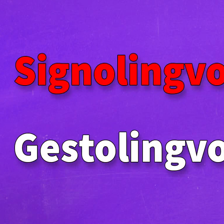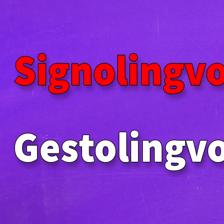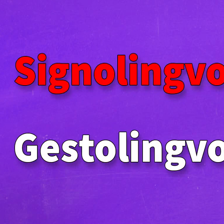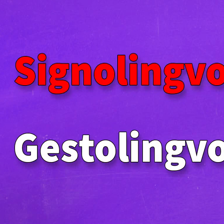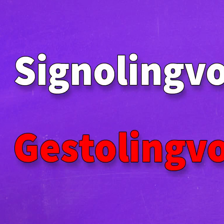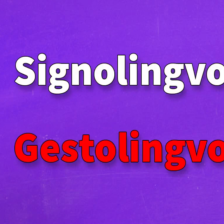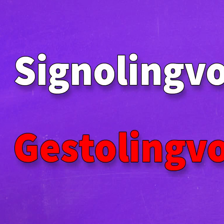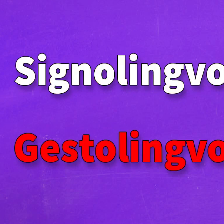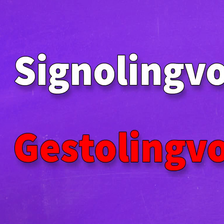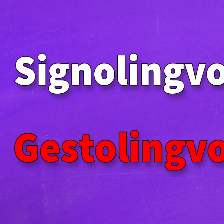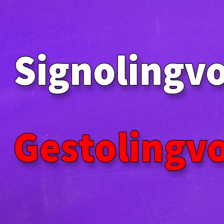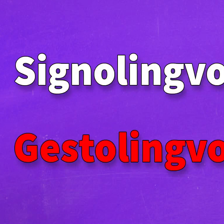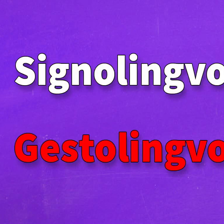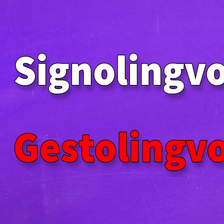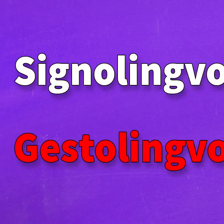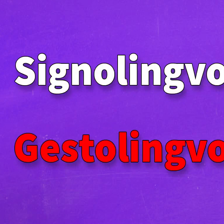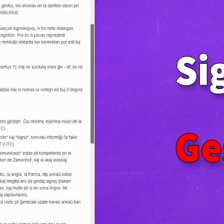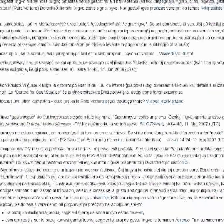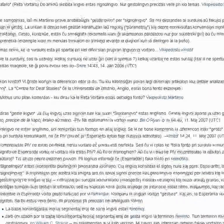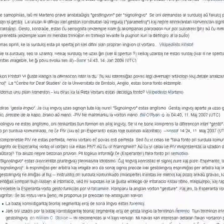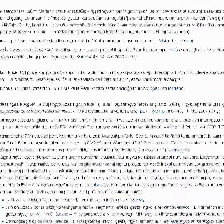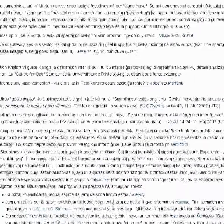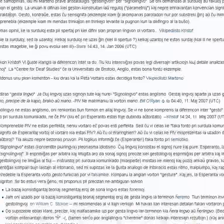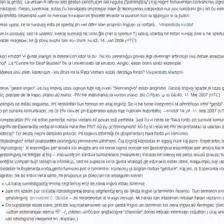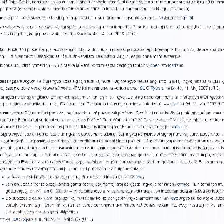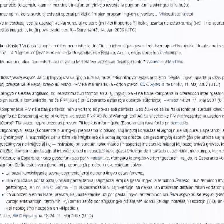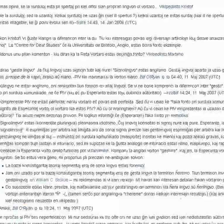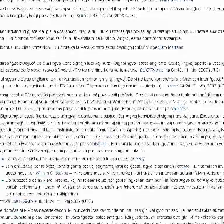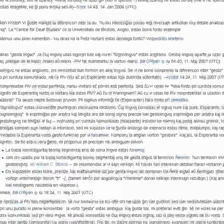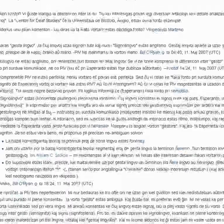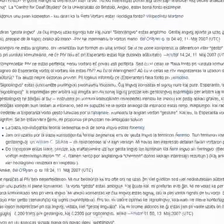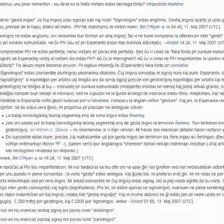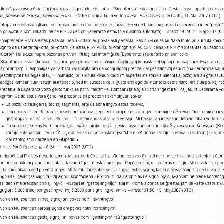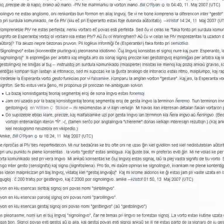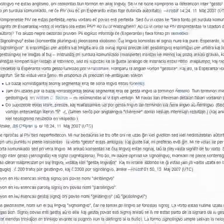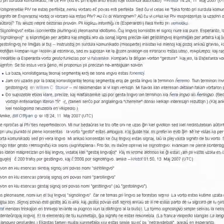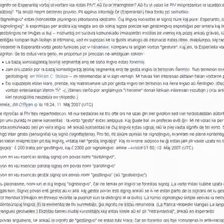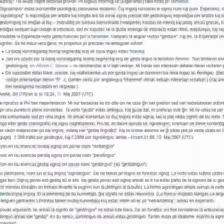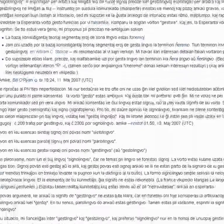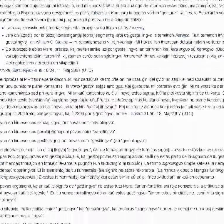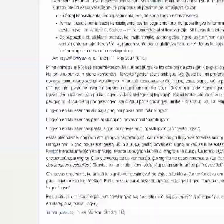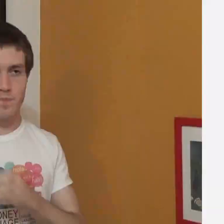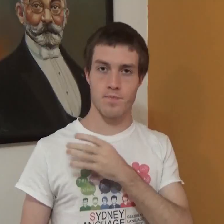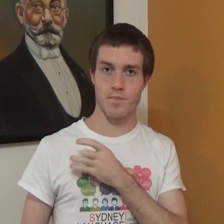instead of "Gesture language" There exists a tendency between hearing Esperanto-speakers to name the system of communication